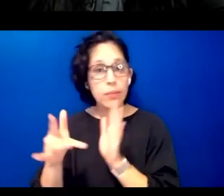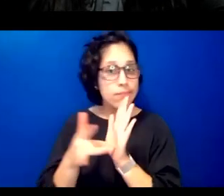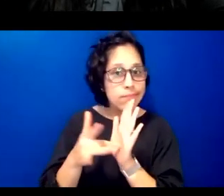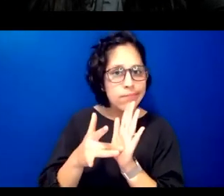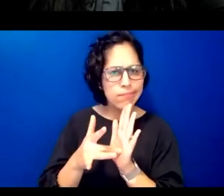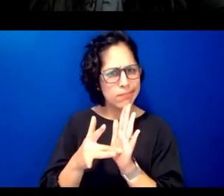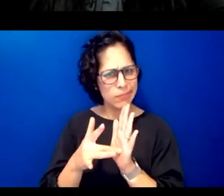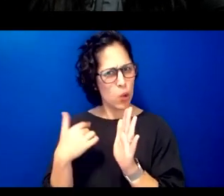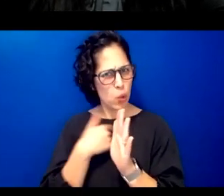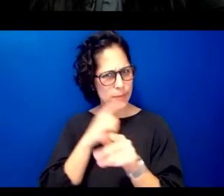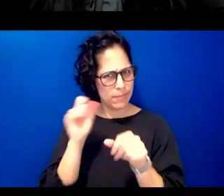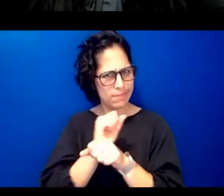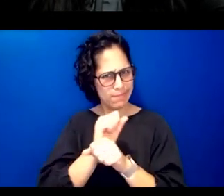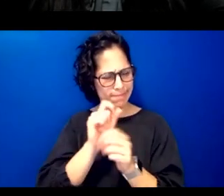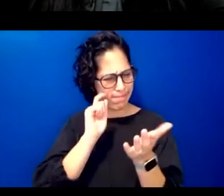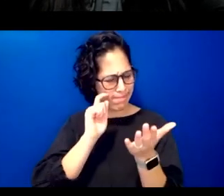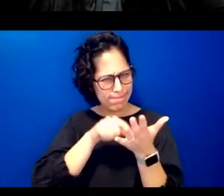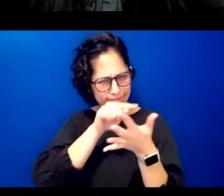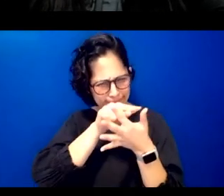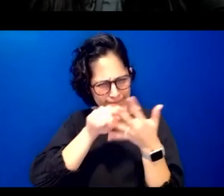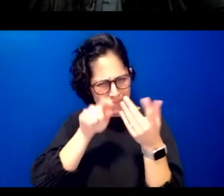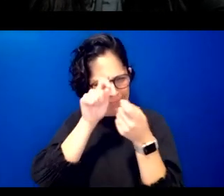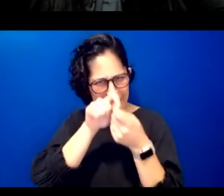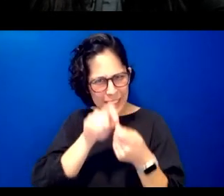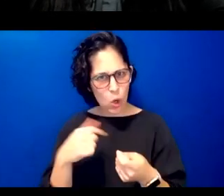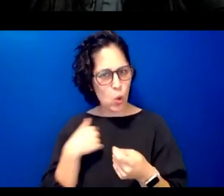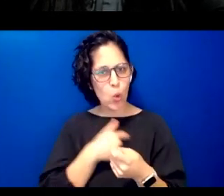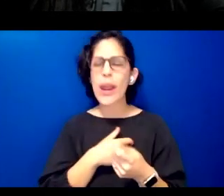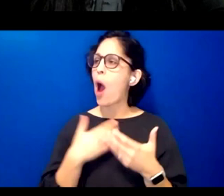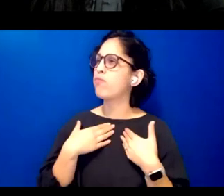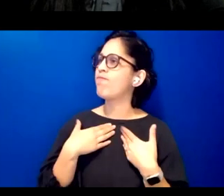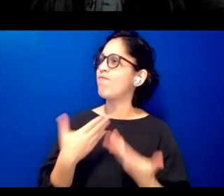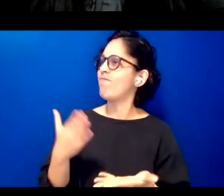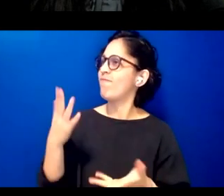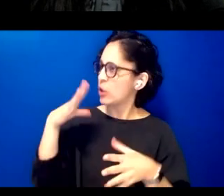that we effortlessly effortlessly are agreeing to by scrolling quickly to the bottom of the